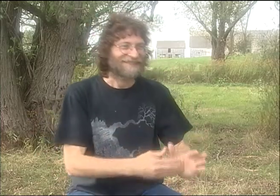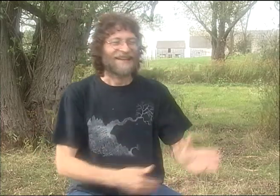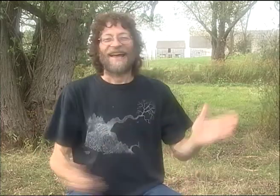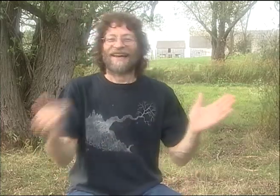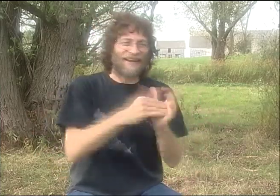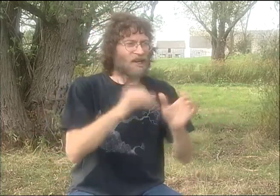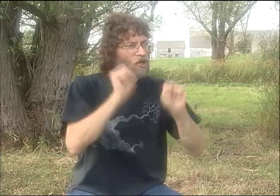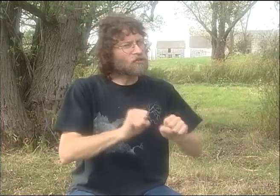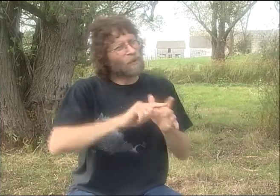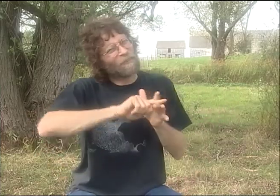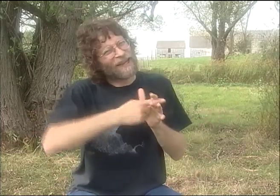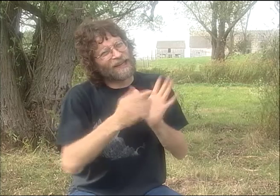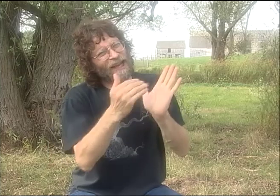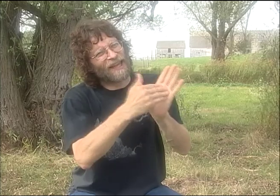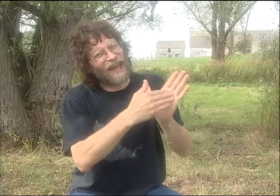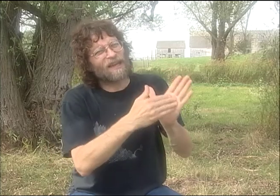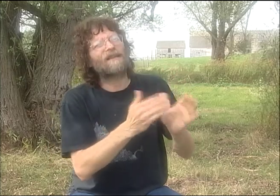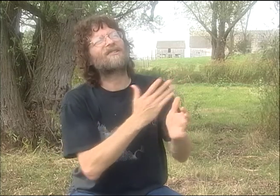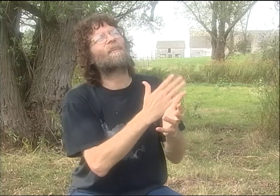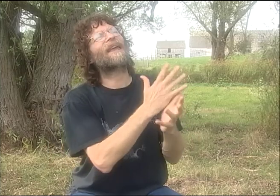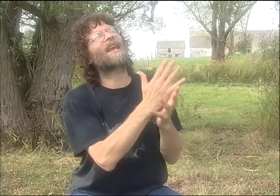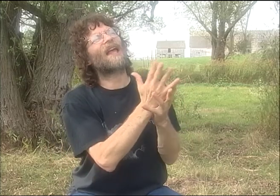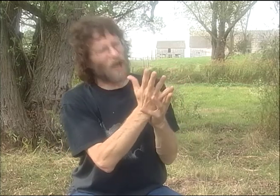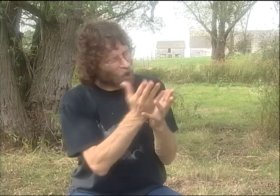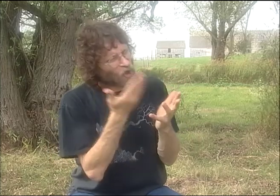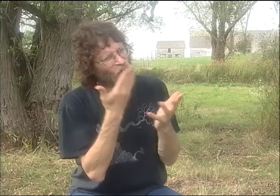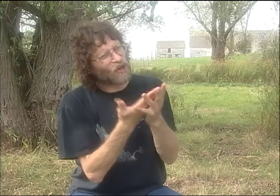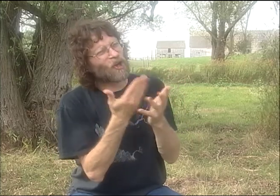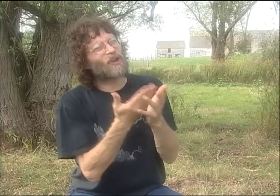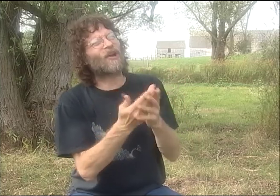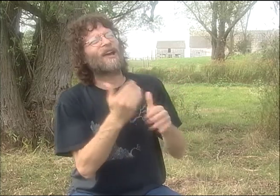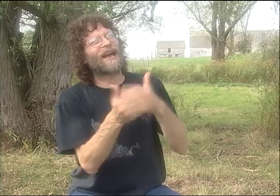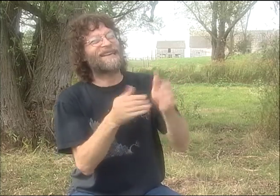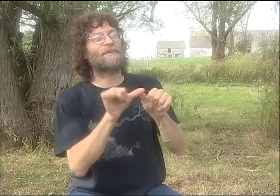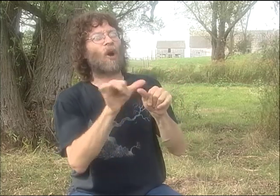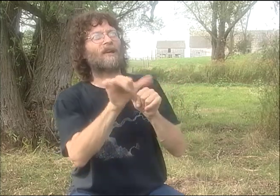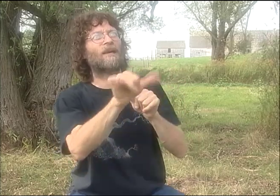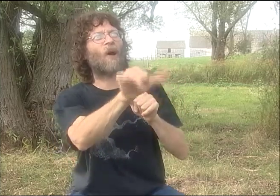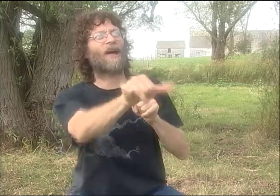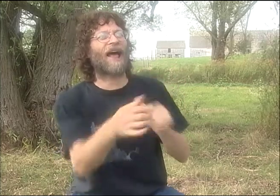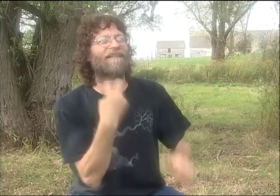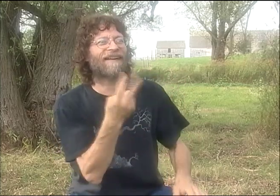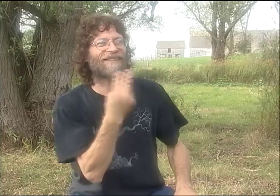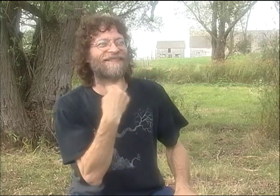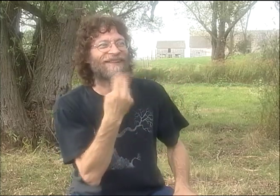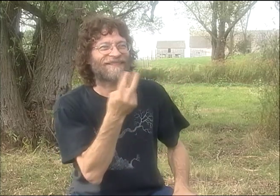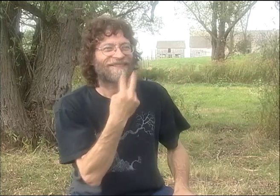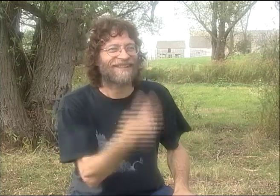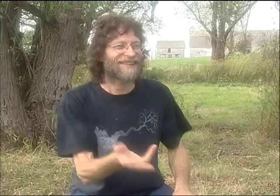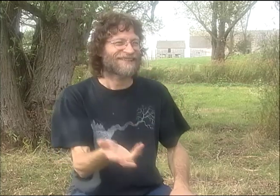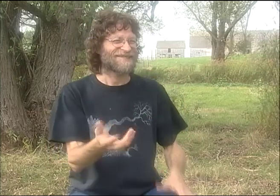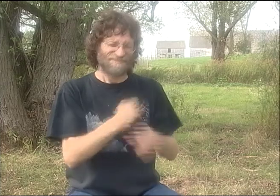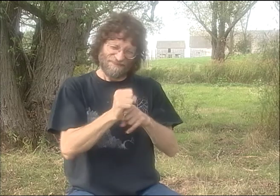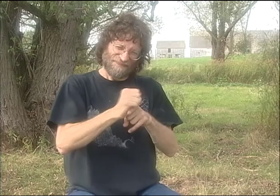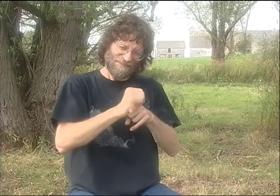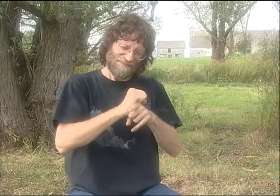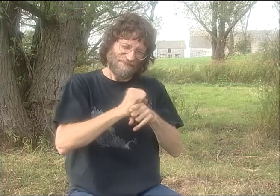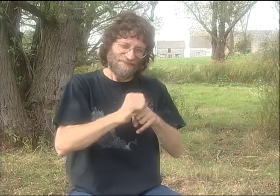AND BE IN SYNC WITH HIM. SO I'D HAVE TO ASK HIM, "PLEASE, DO THIS AGAIN. "DO IT AGAIN. DO IT AGAIN. AND AGAIN. AND AGAIN. "COULD YOU DO THE BEGINNING AGAIN?